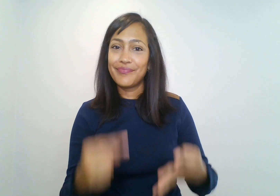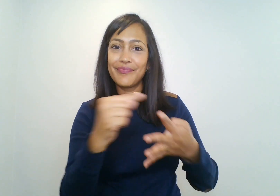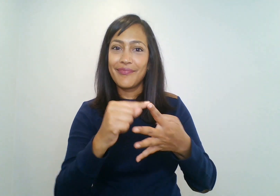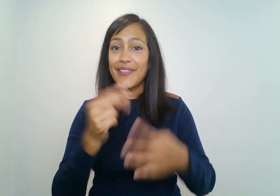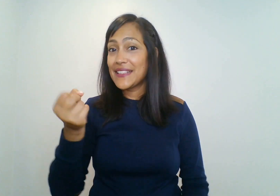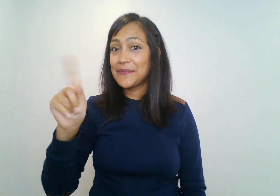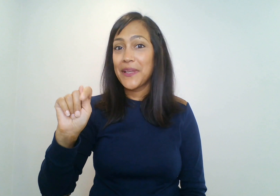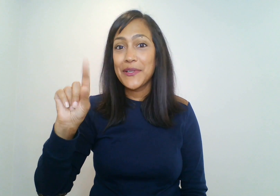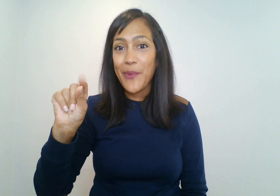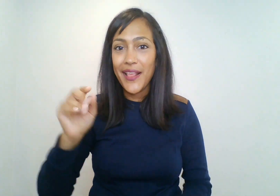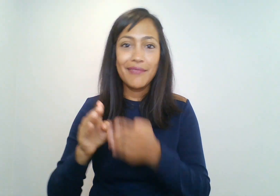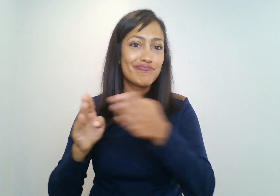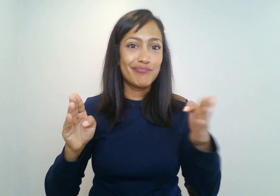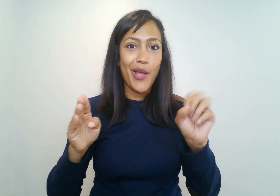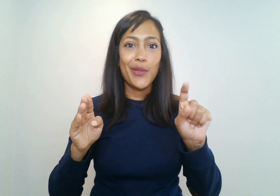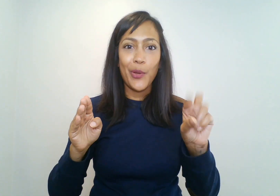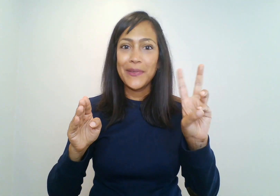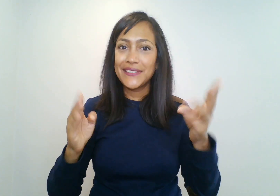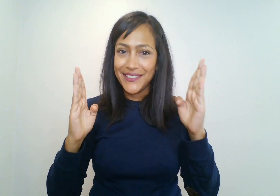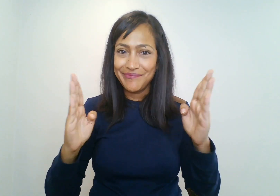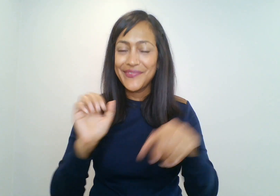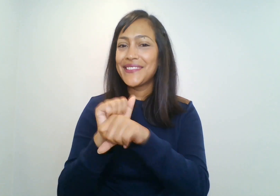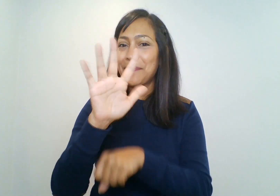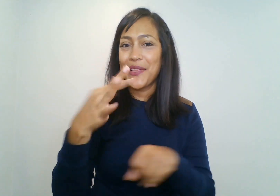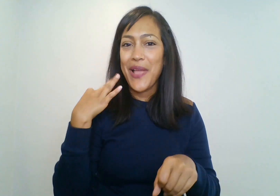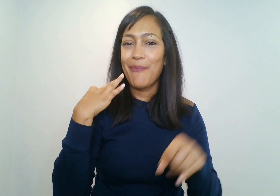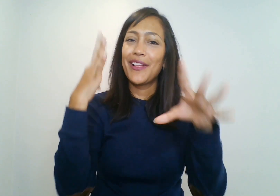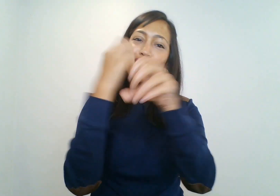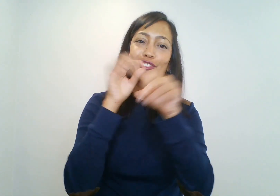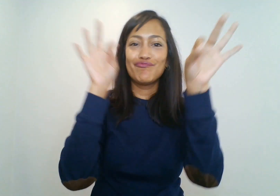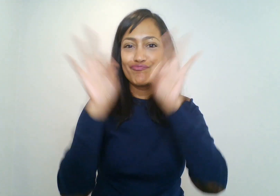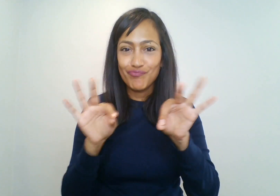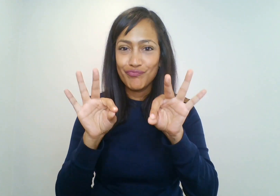Your application summary is due between September 20- October 6, 2021.